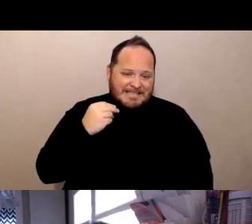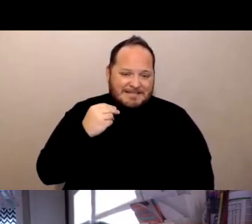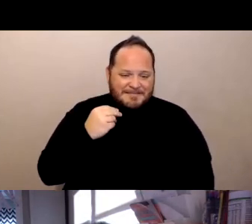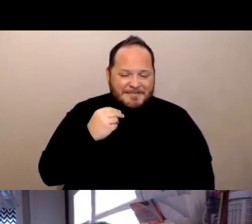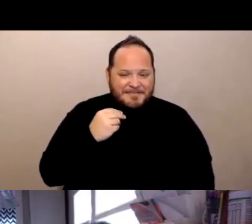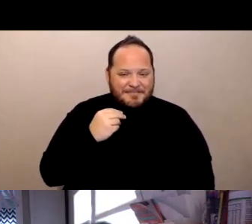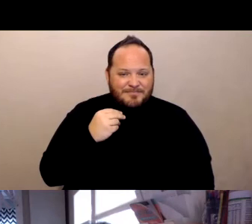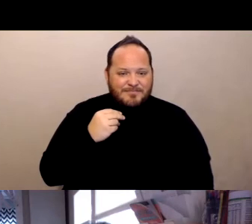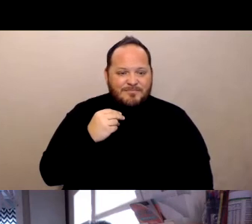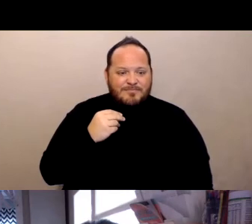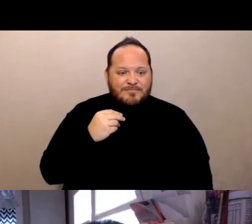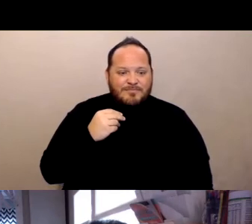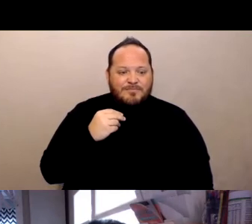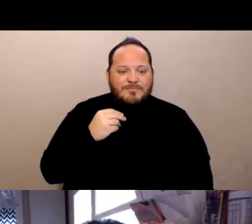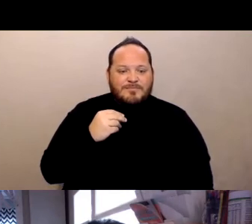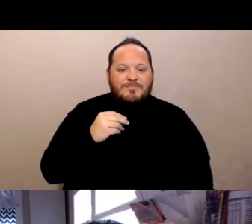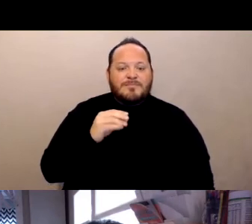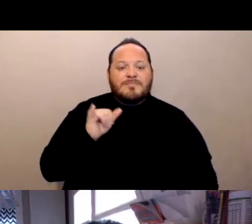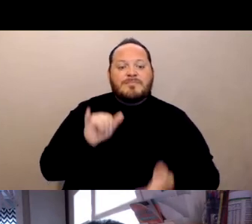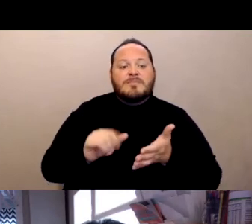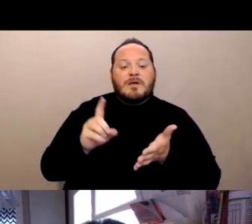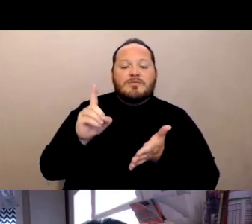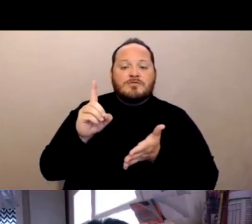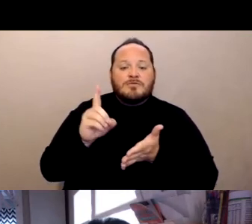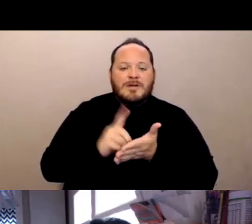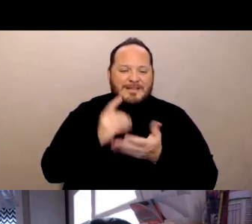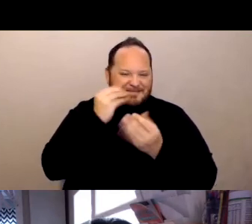with the discrimination that residents face. And I'm sorry for the background noise,